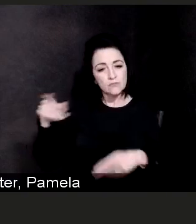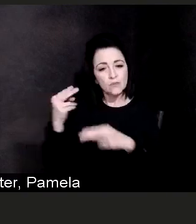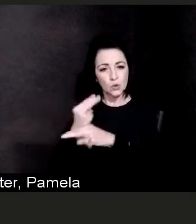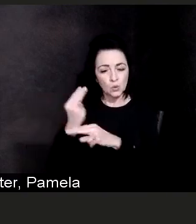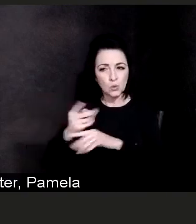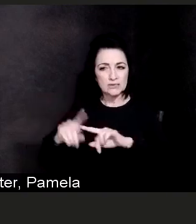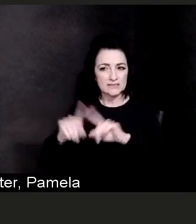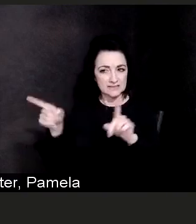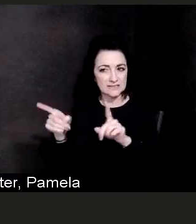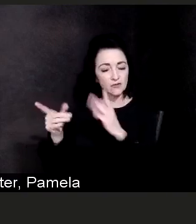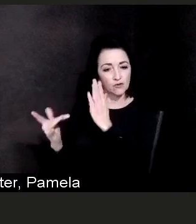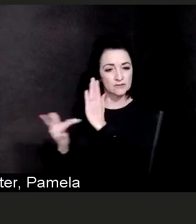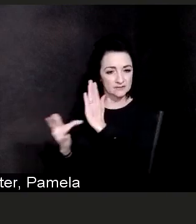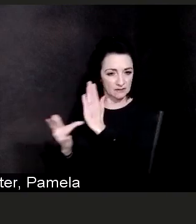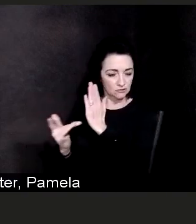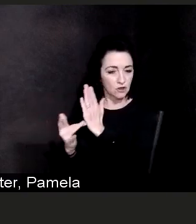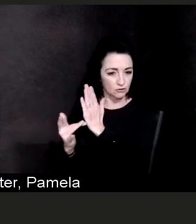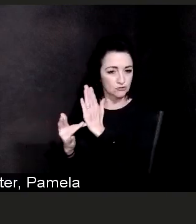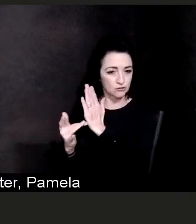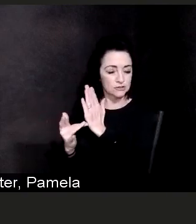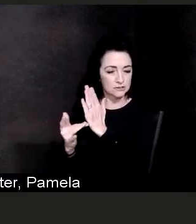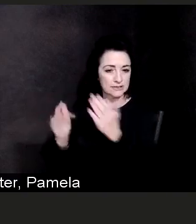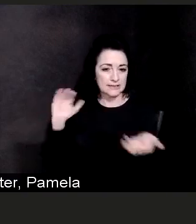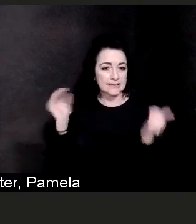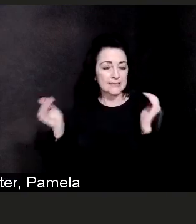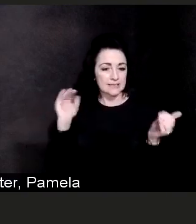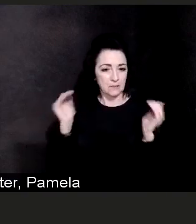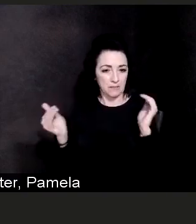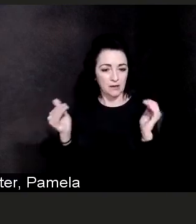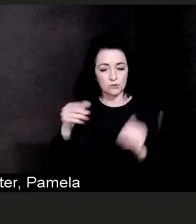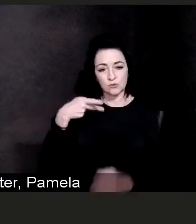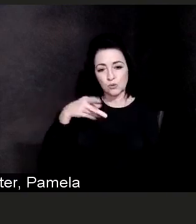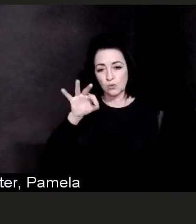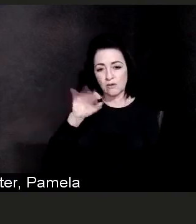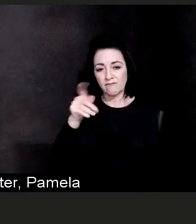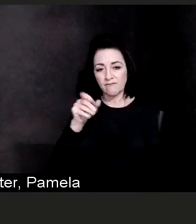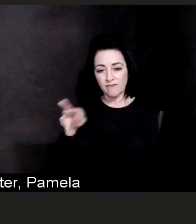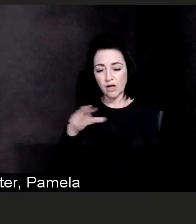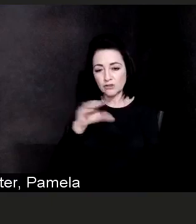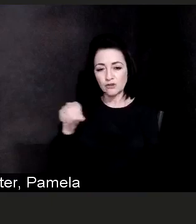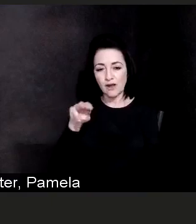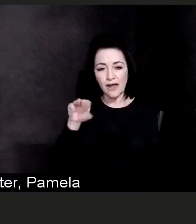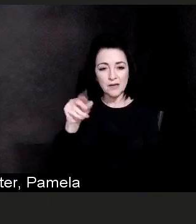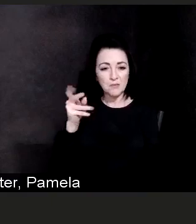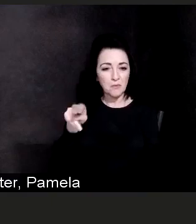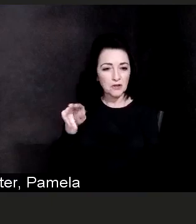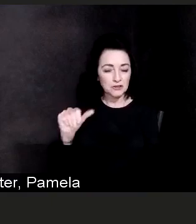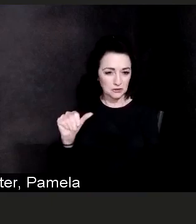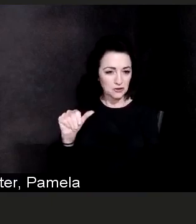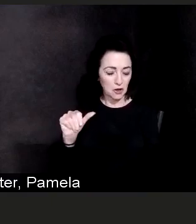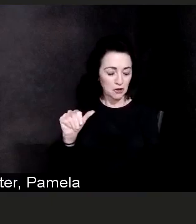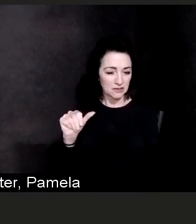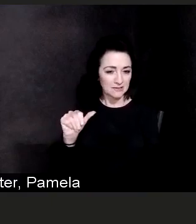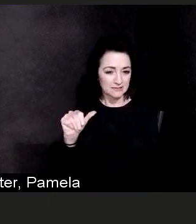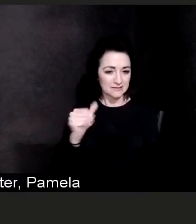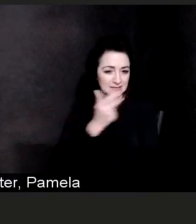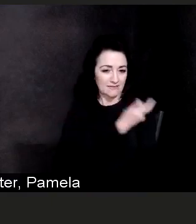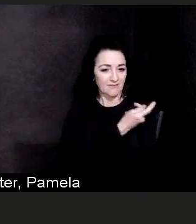than the Pfizer and the Moderna vaccine that you guys were patiently listening to me try to explain to you.